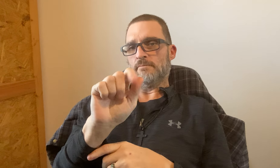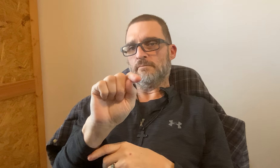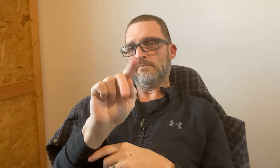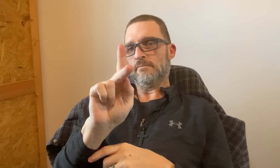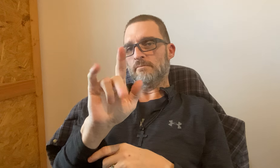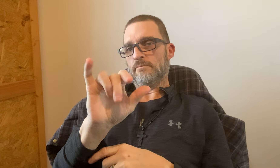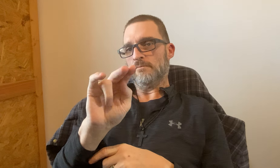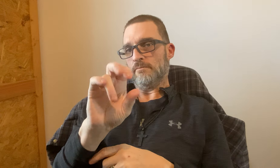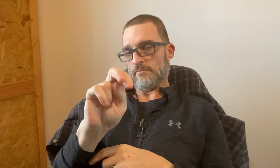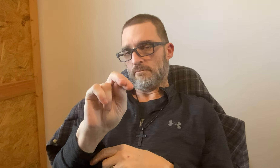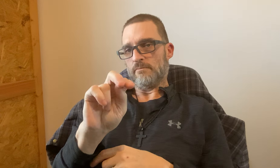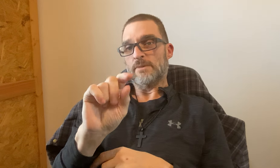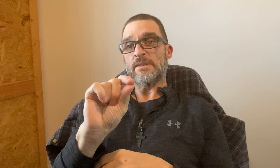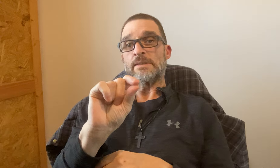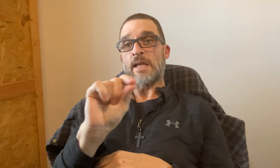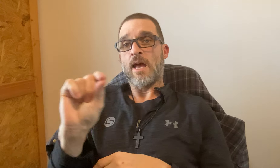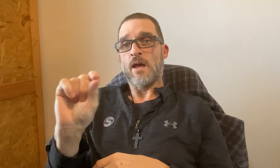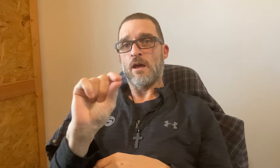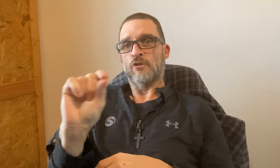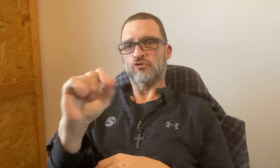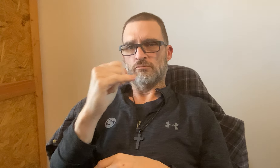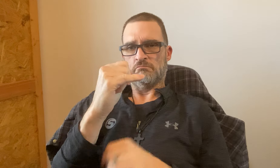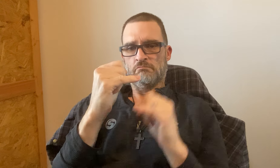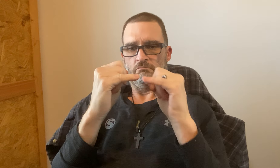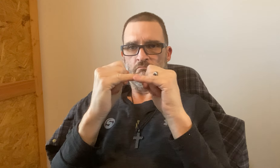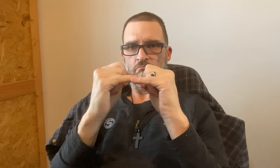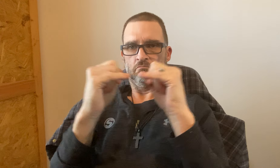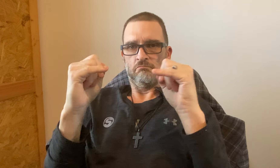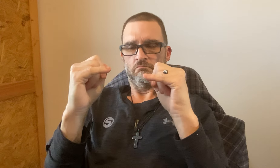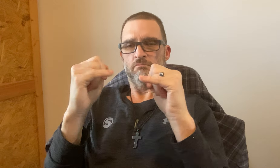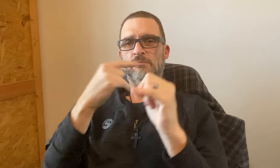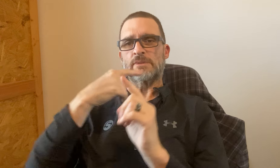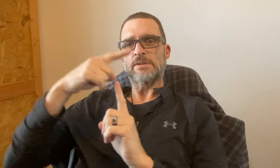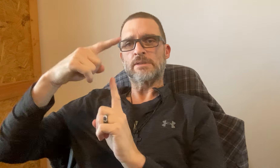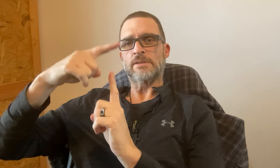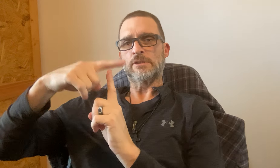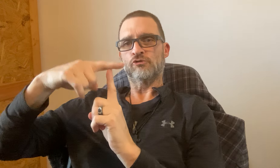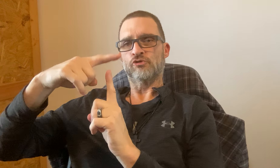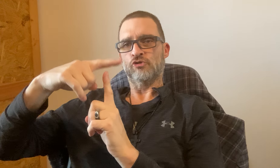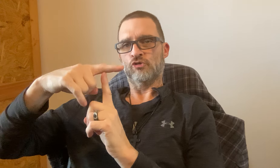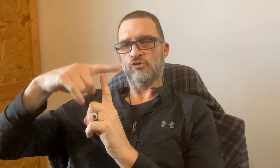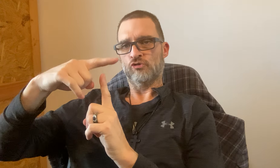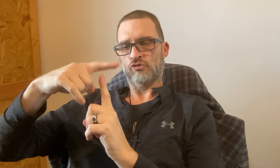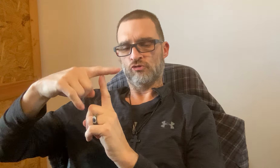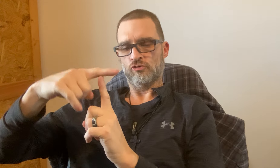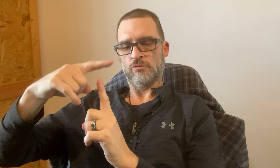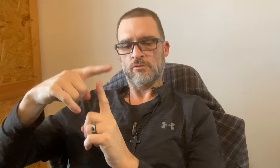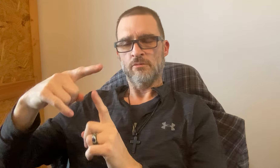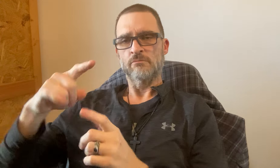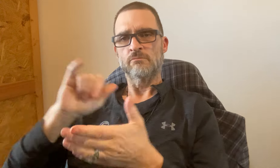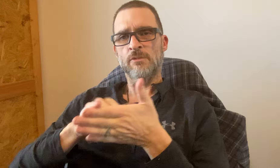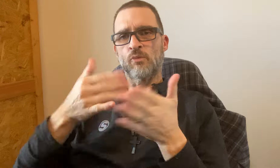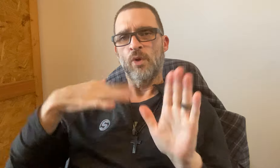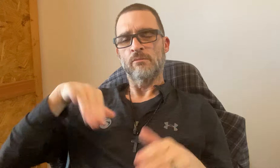Ron Atkinson - Tshirt